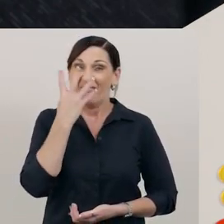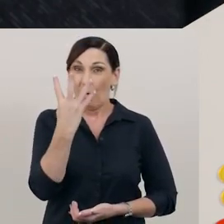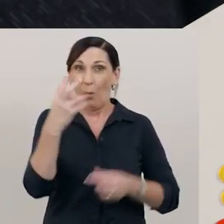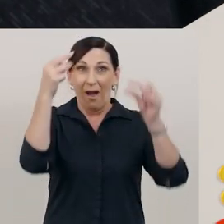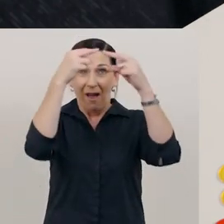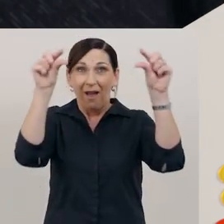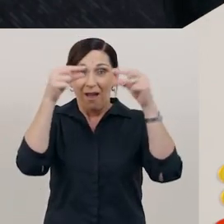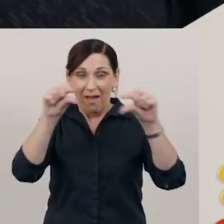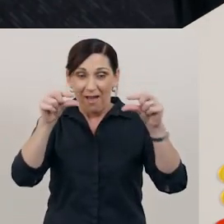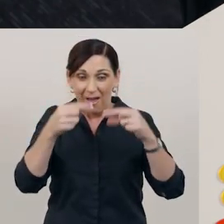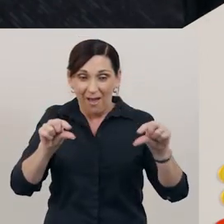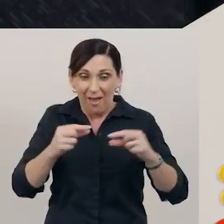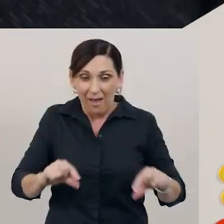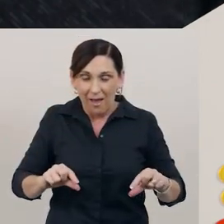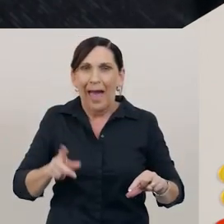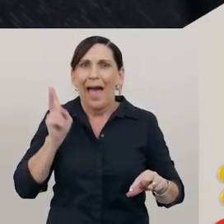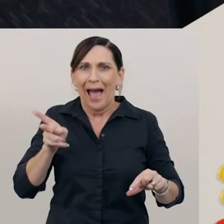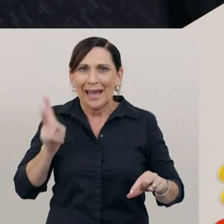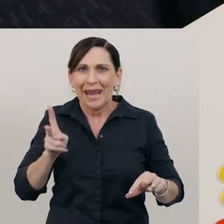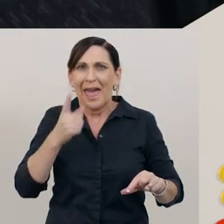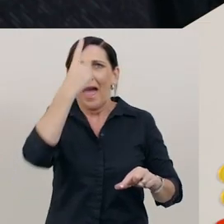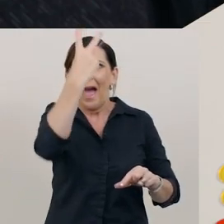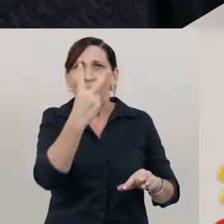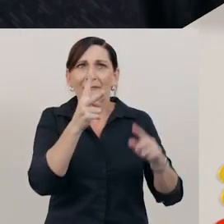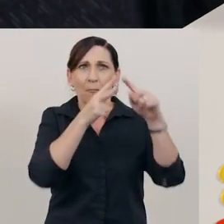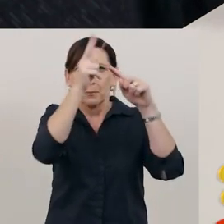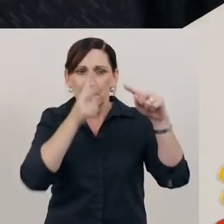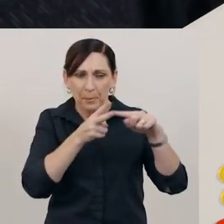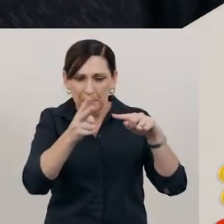Then in half again, to get eight equal pieces.